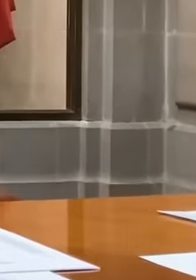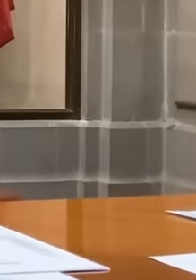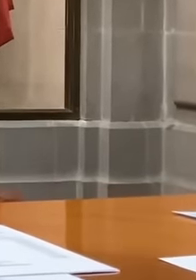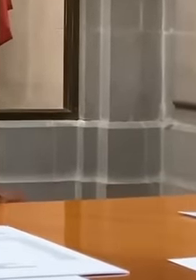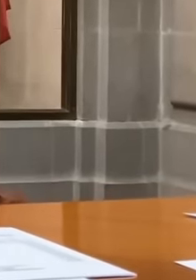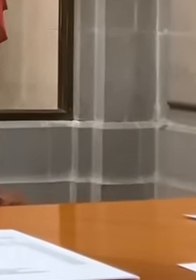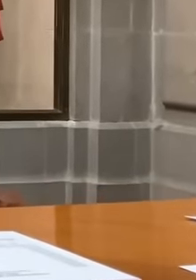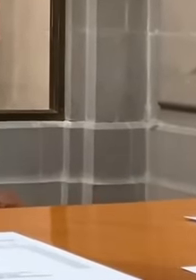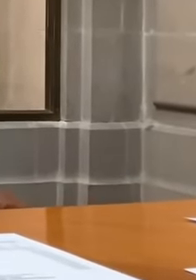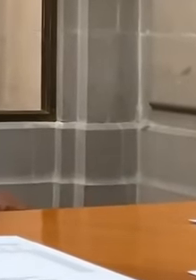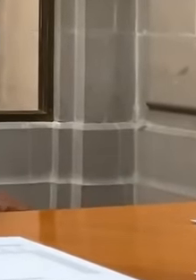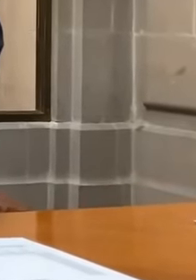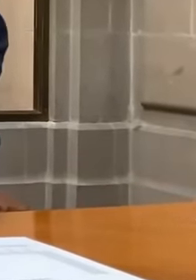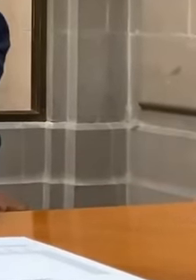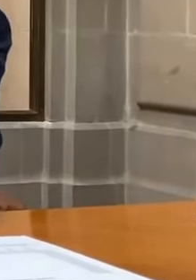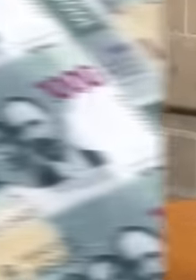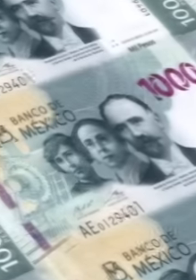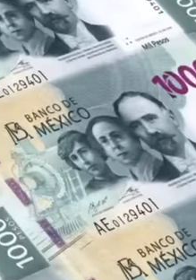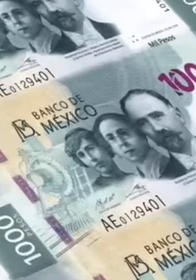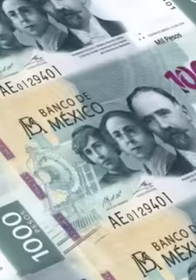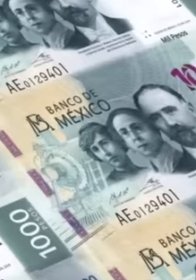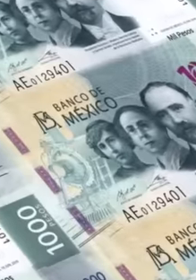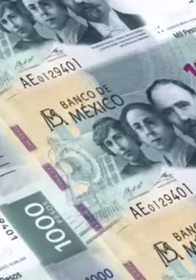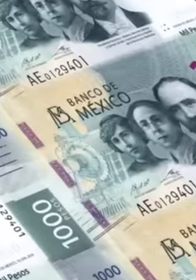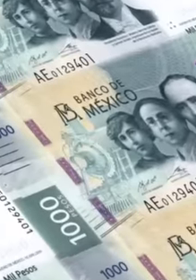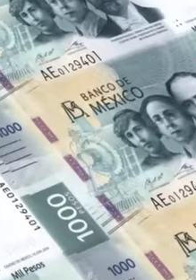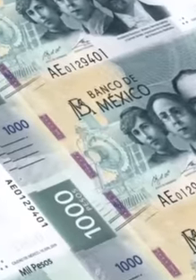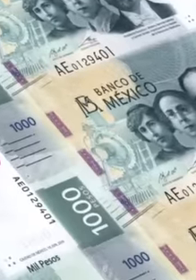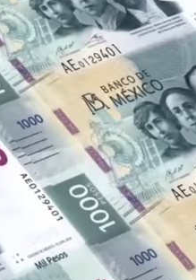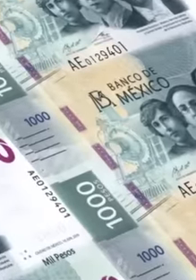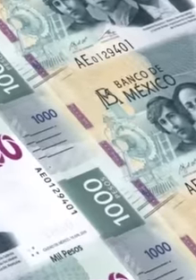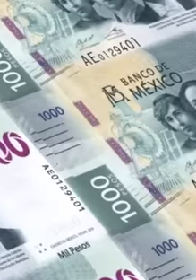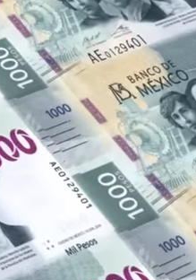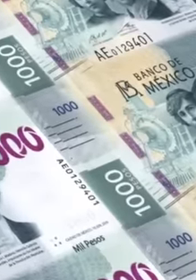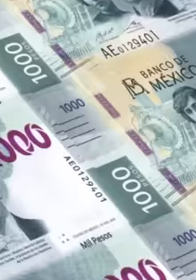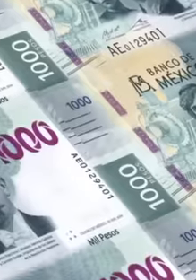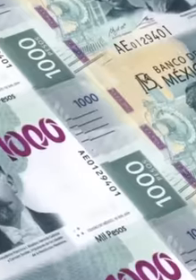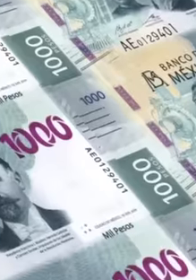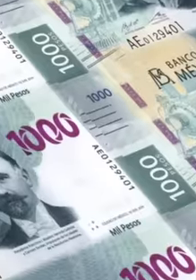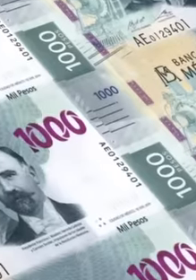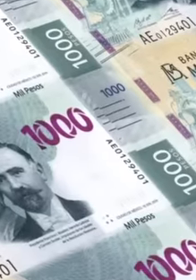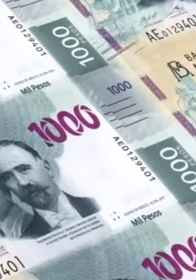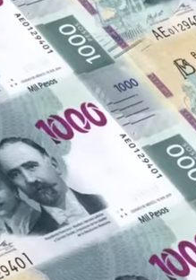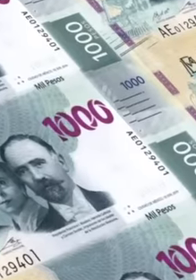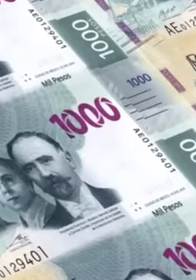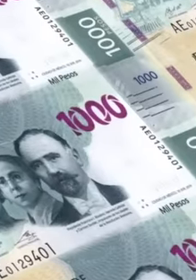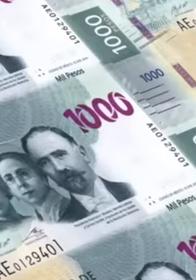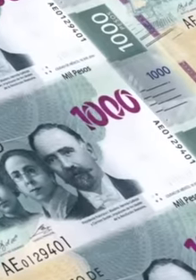to ensure that government resources are used more equitably and effectively in